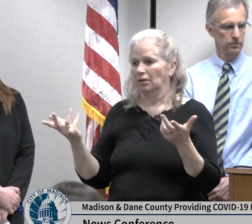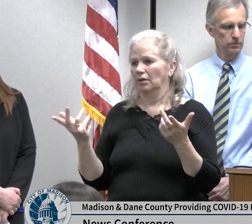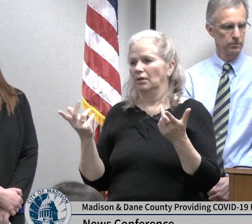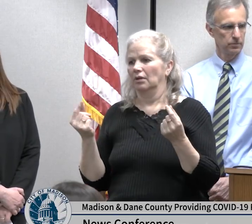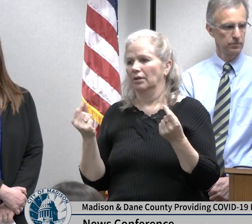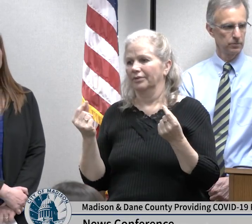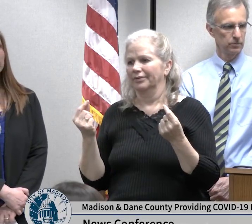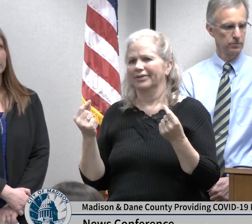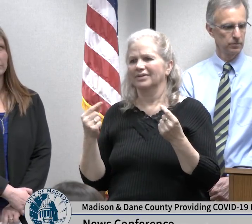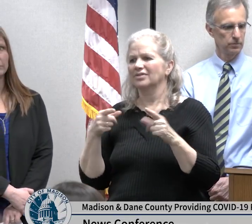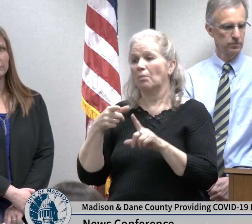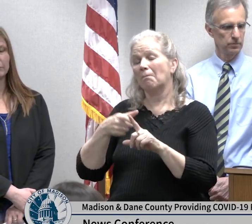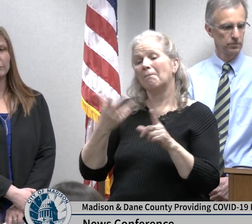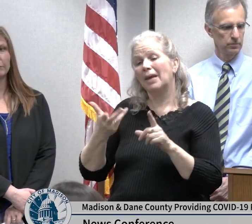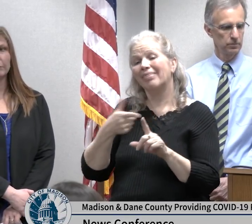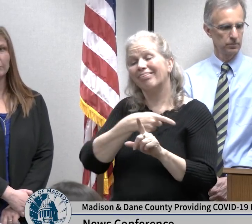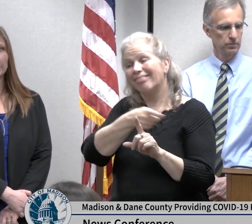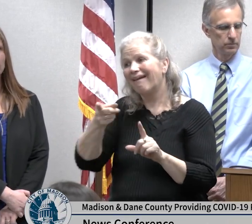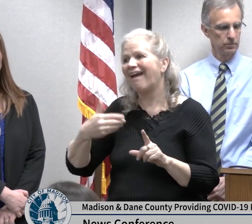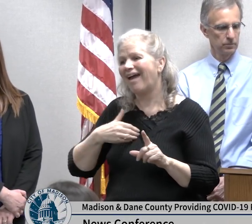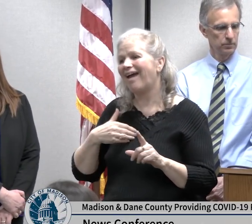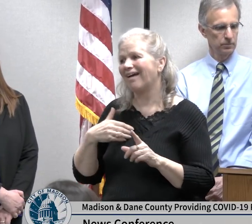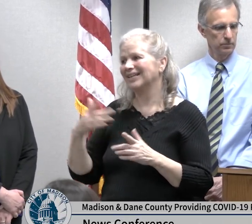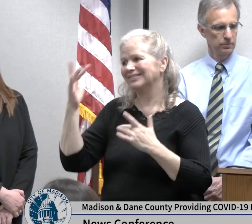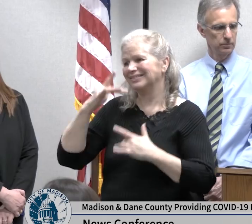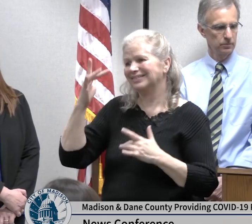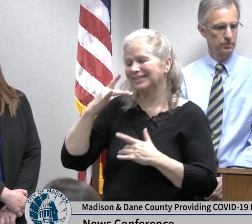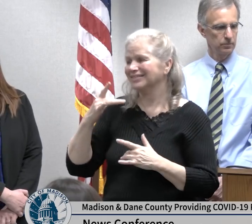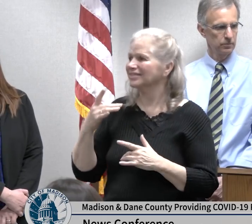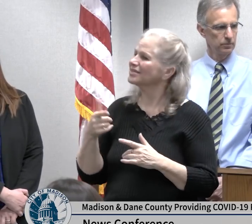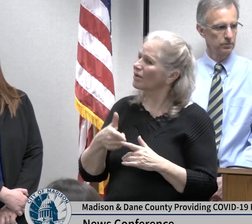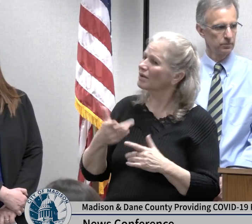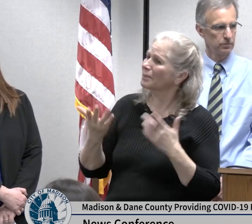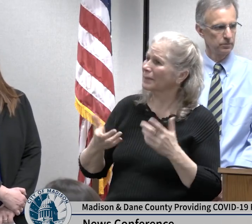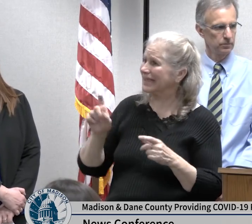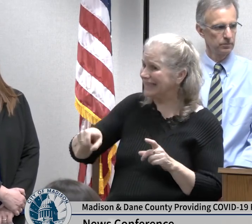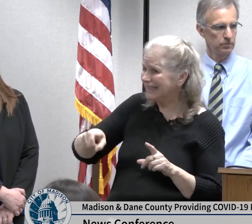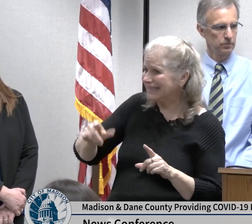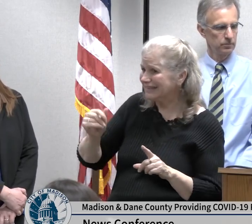most interruption of transmission can happen so taking away a large taking